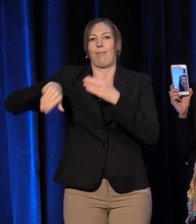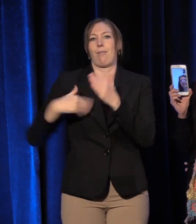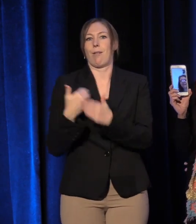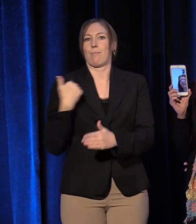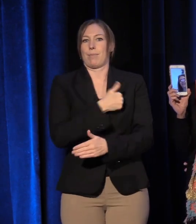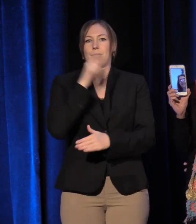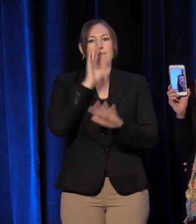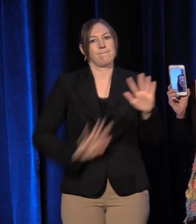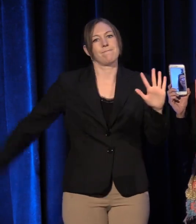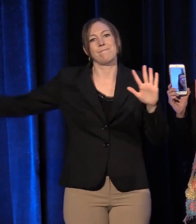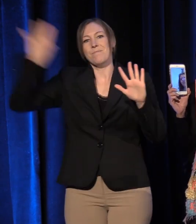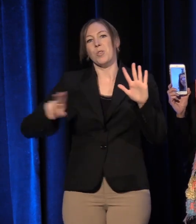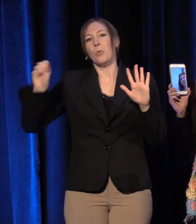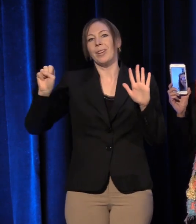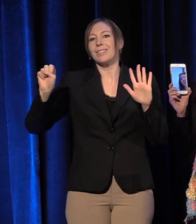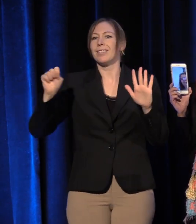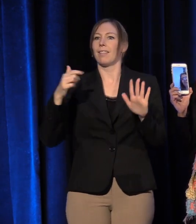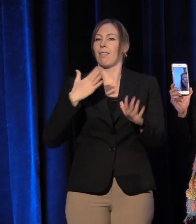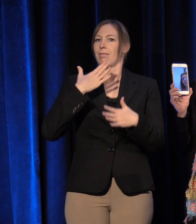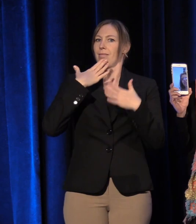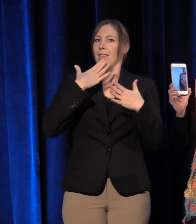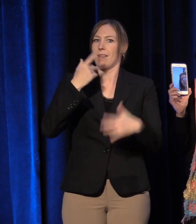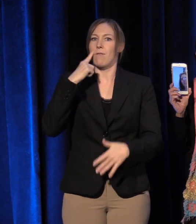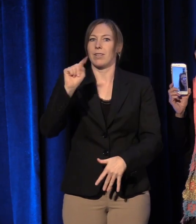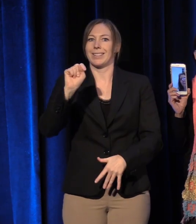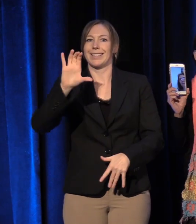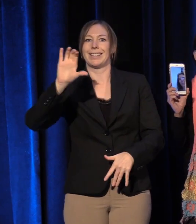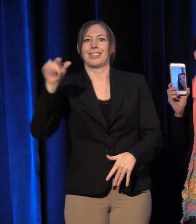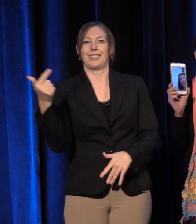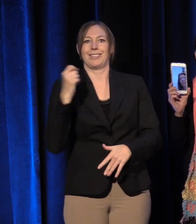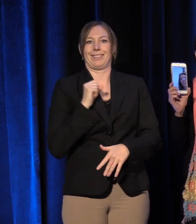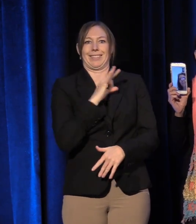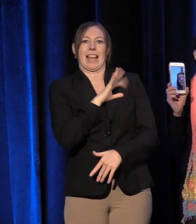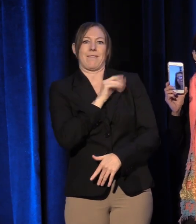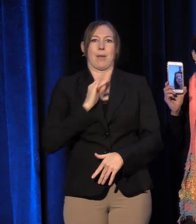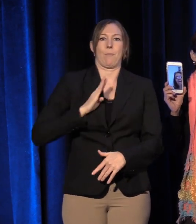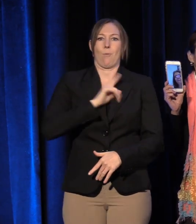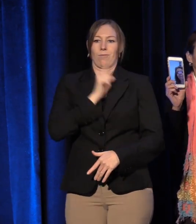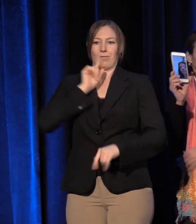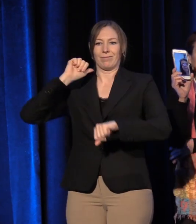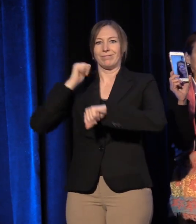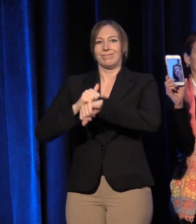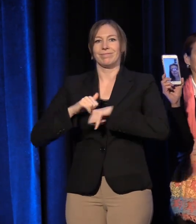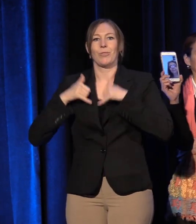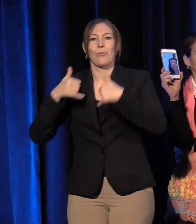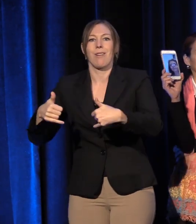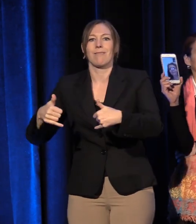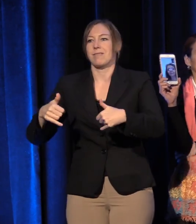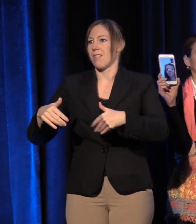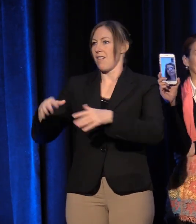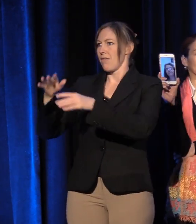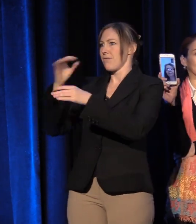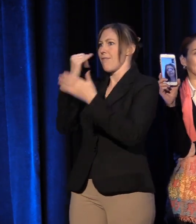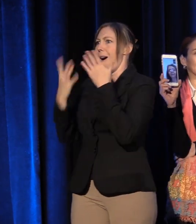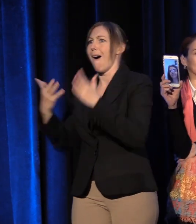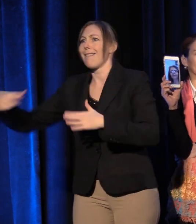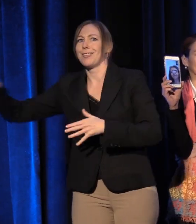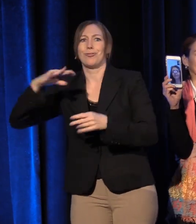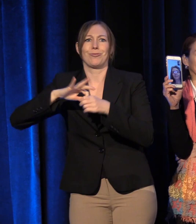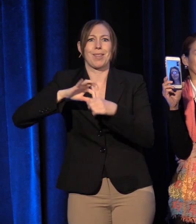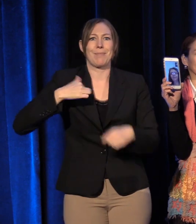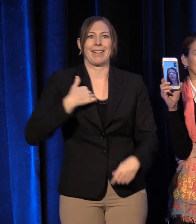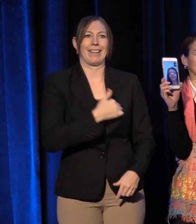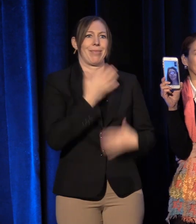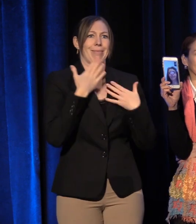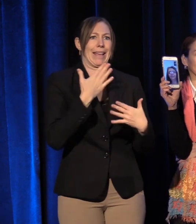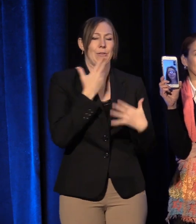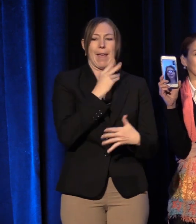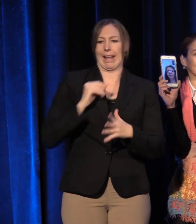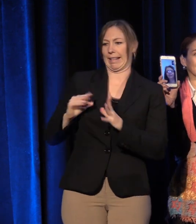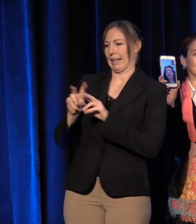We are so grateful to the TCG staff and board who facilitate this award, the artists who nominated us for it, and committee who chose to give it to us.